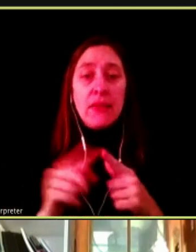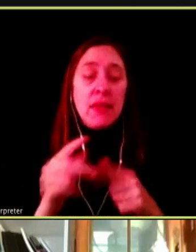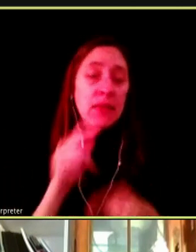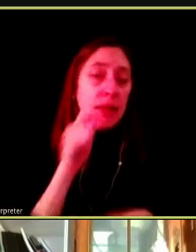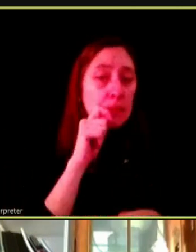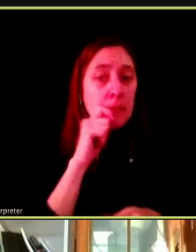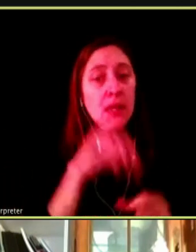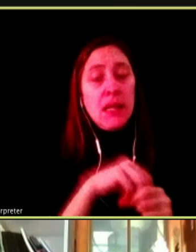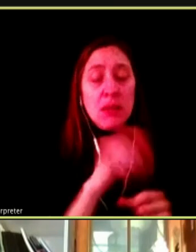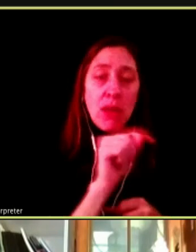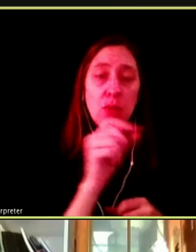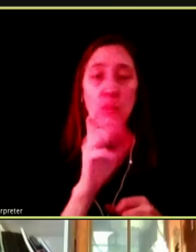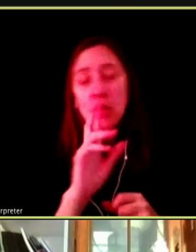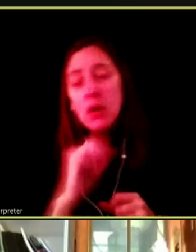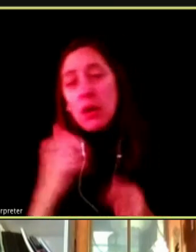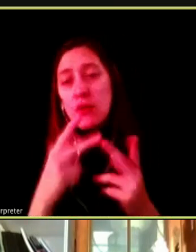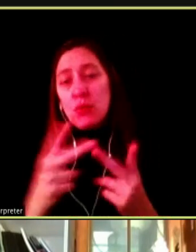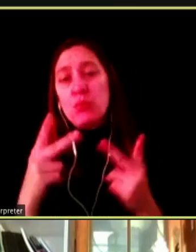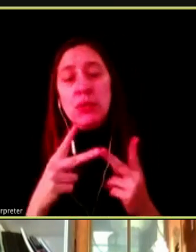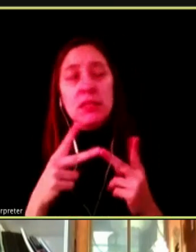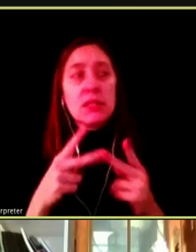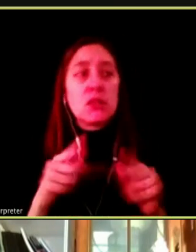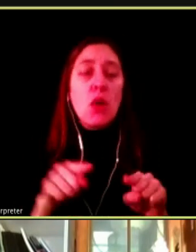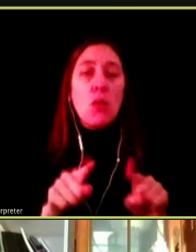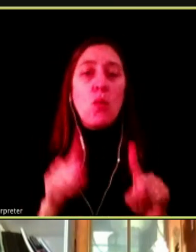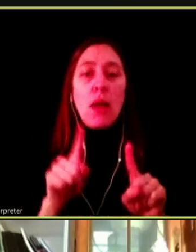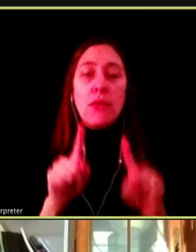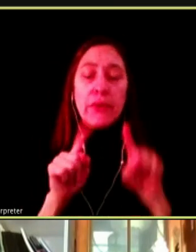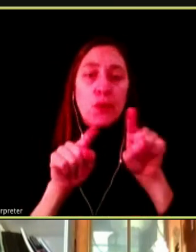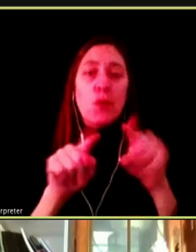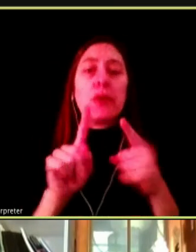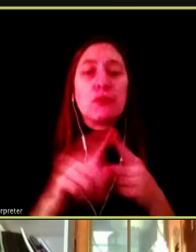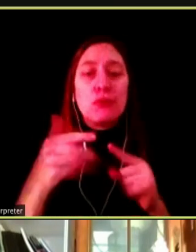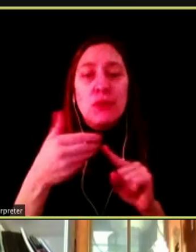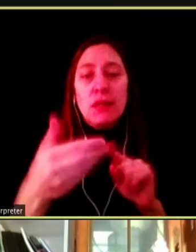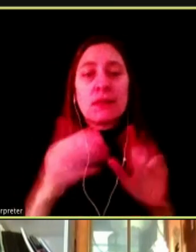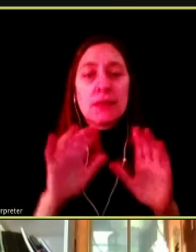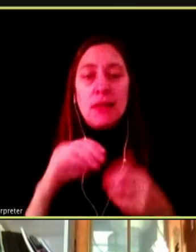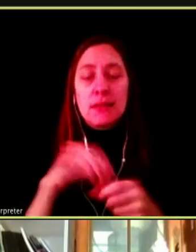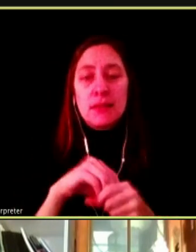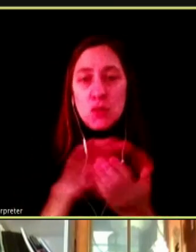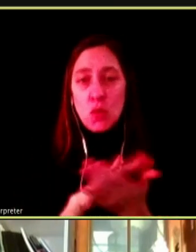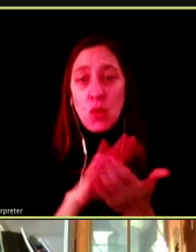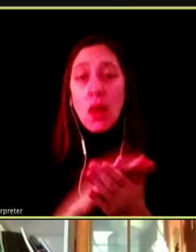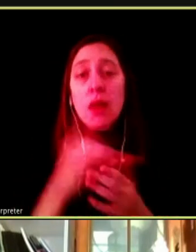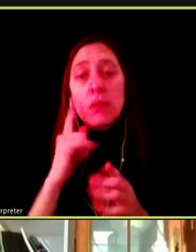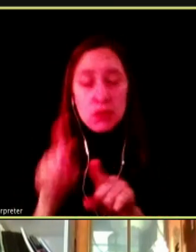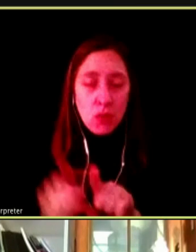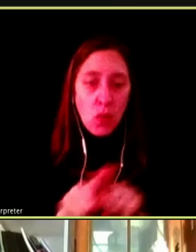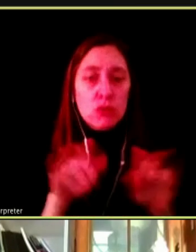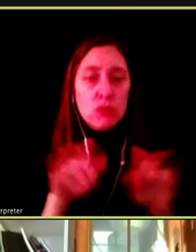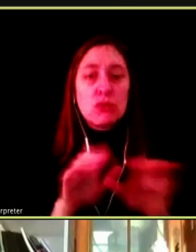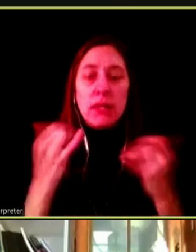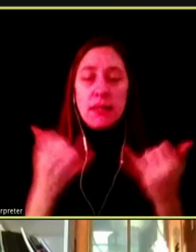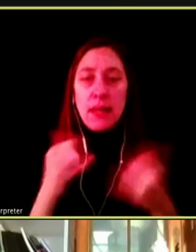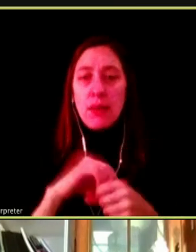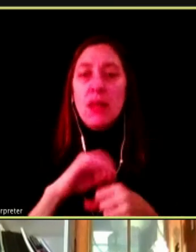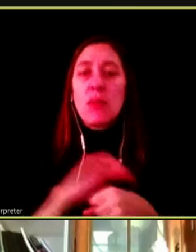PLACES AS THEY ARE GOING ON TO THE NEXT CLASS OR SCHOOL. THERE ALSO DOING IT NOW THE PANDEMIC EVEN WHEN THEY ARE HOME.